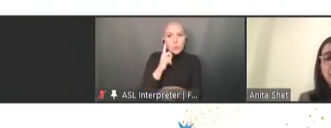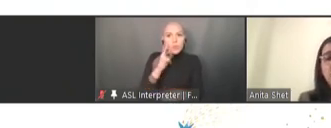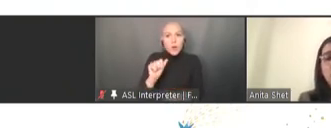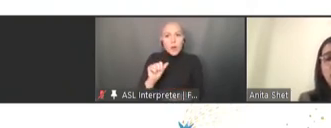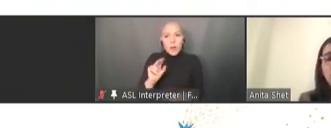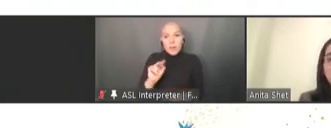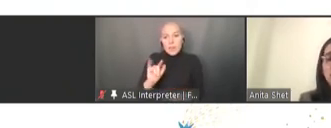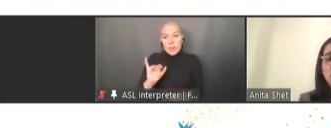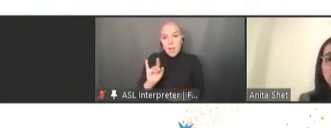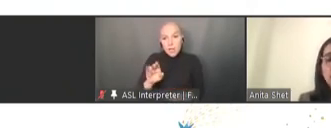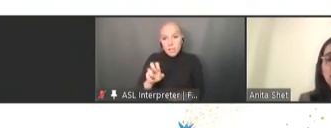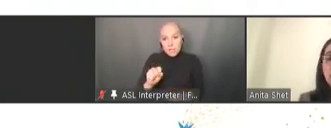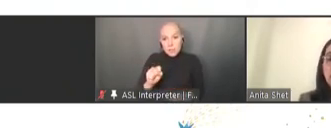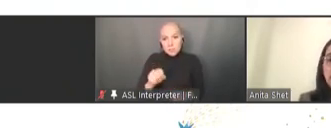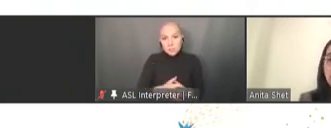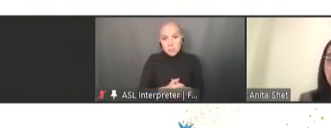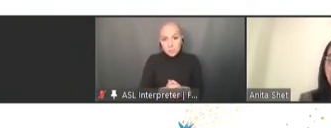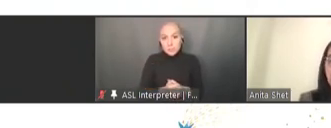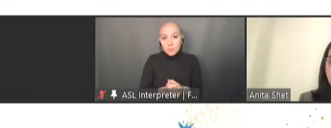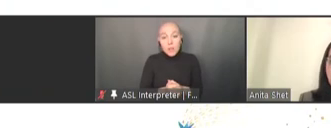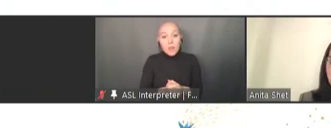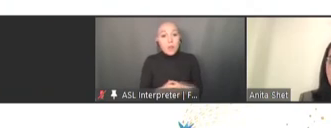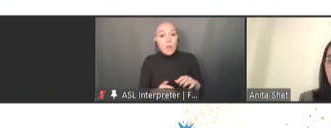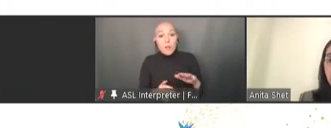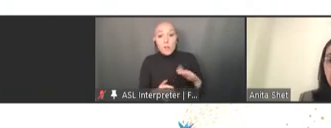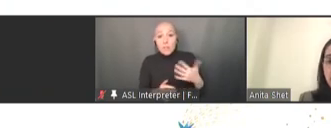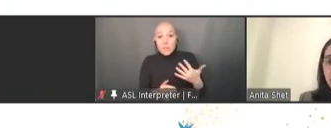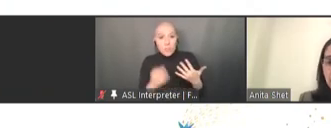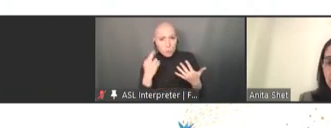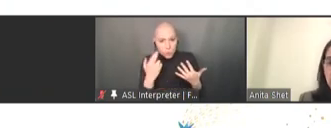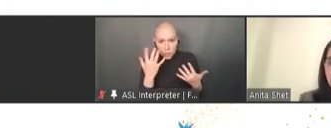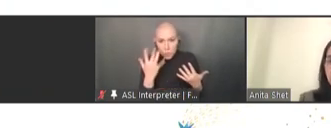we have plenty of vaccine-preventable infections that have pandemic potential.